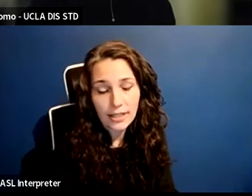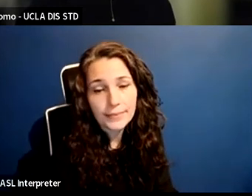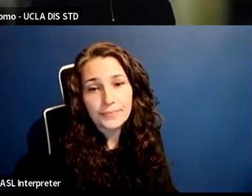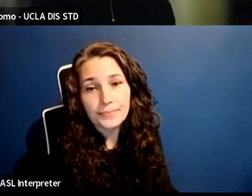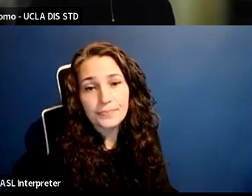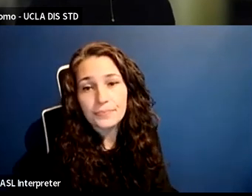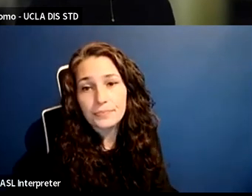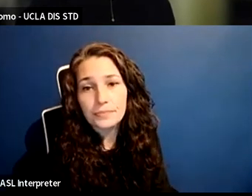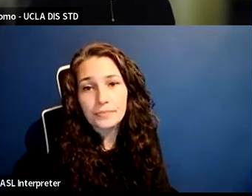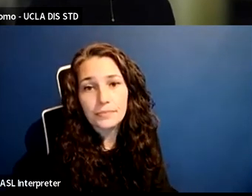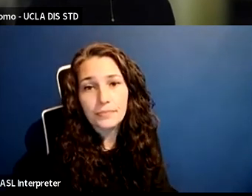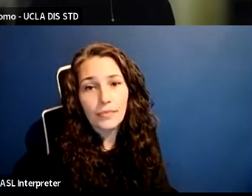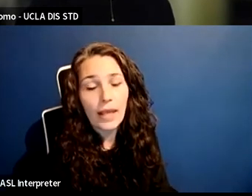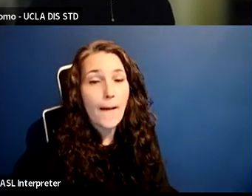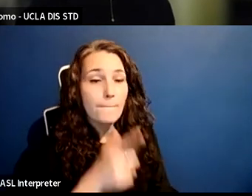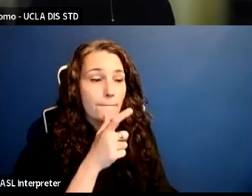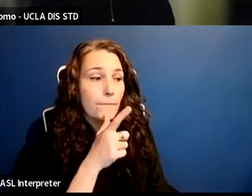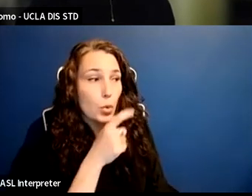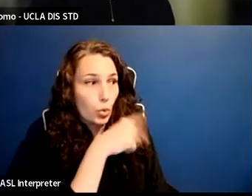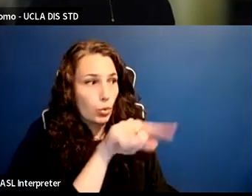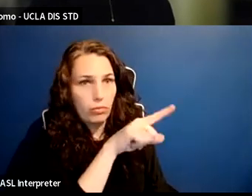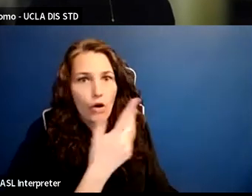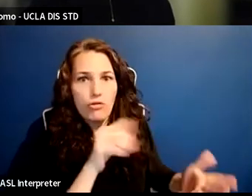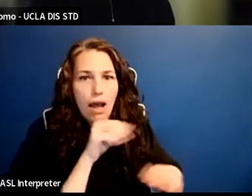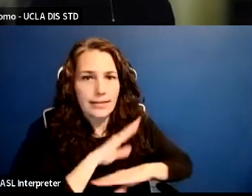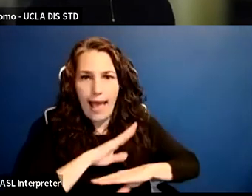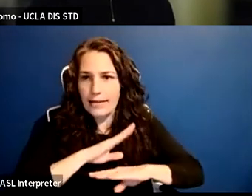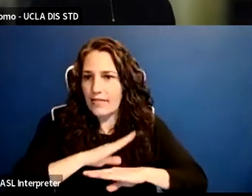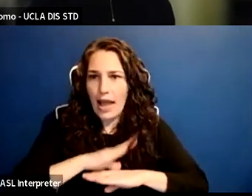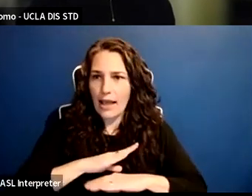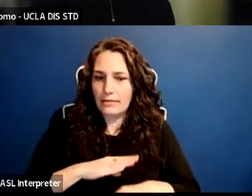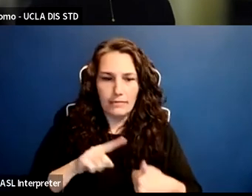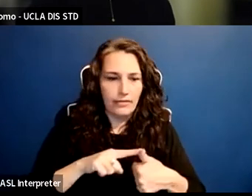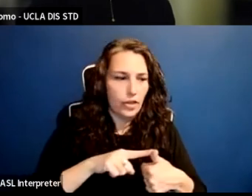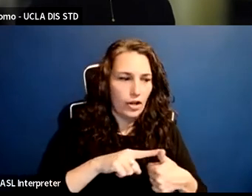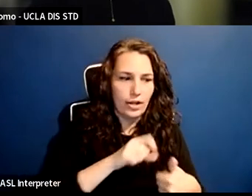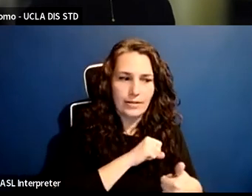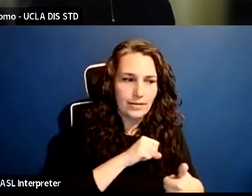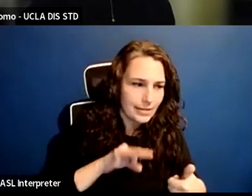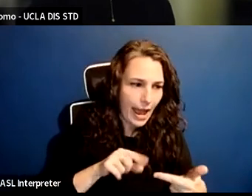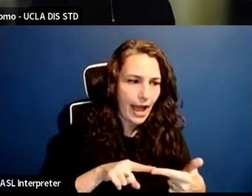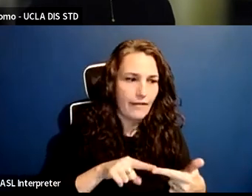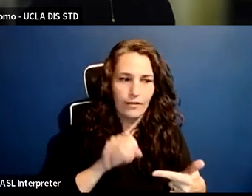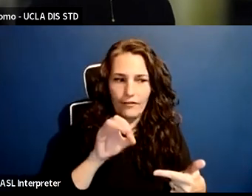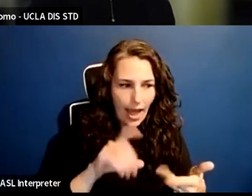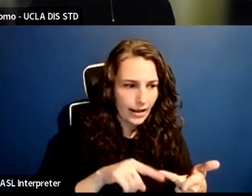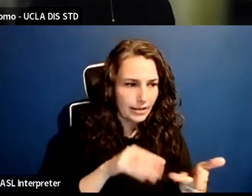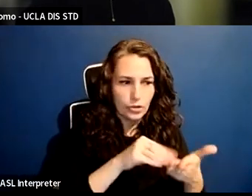with what's going on for faculty or staff or students, those are mechanisms also that I think need to be utilized.